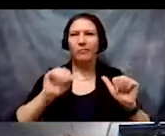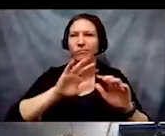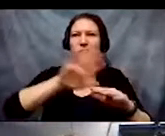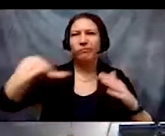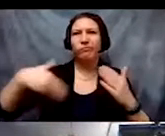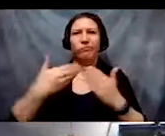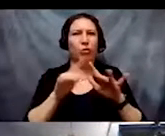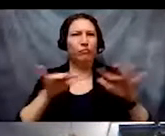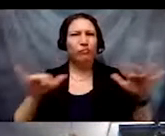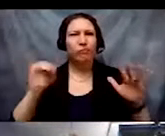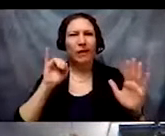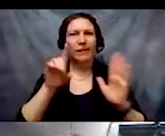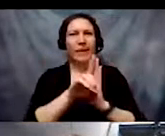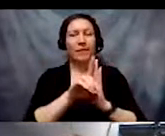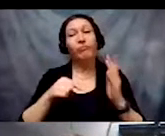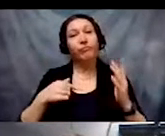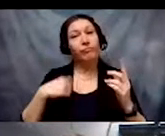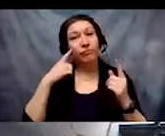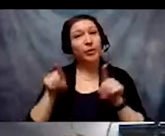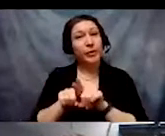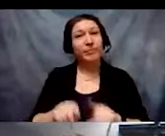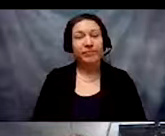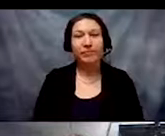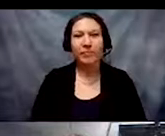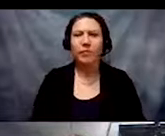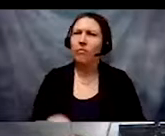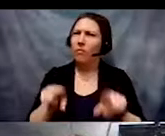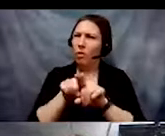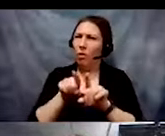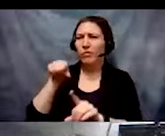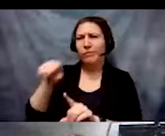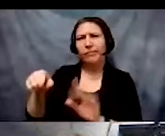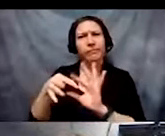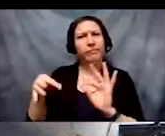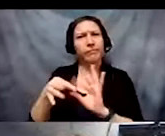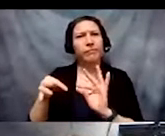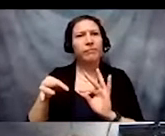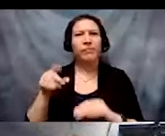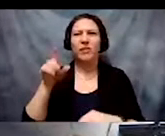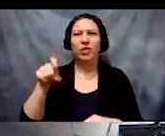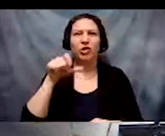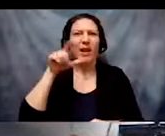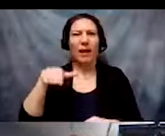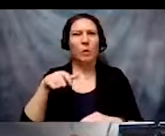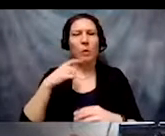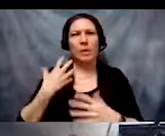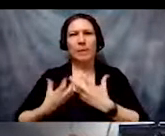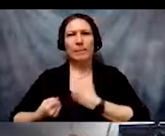I agree. She argues that we should not have to silence or suppress